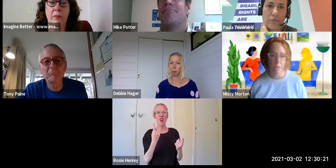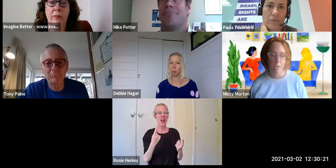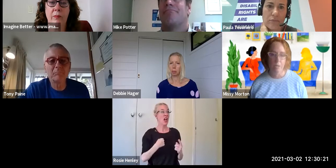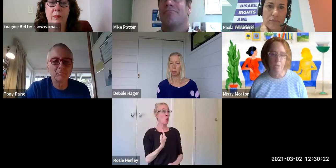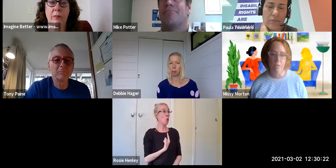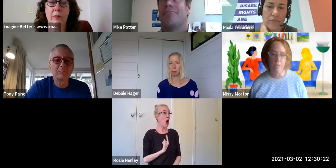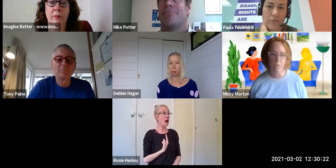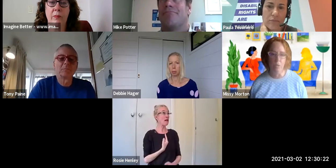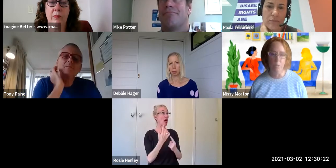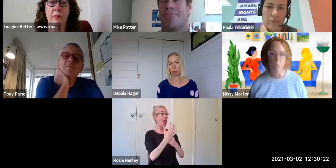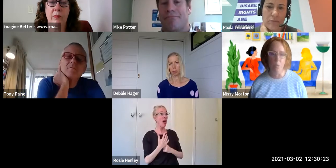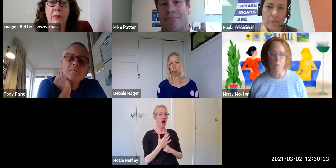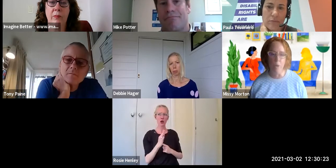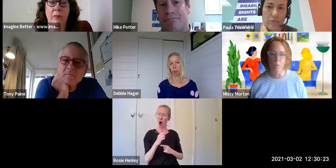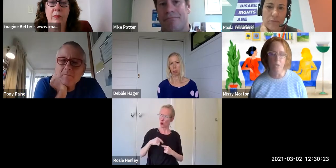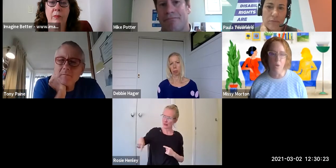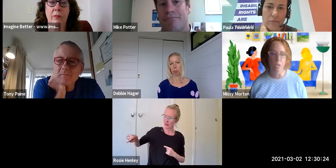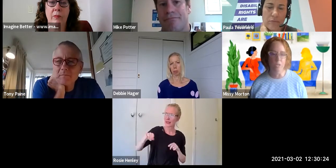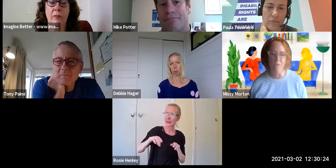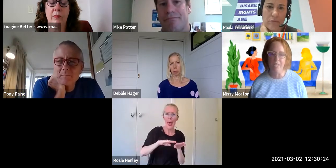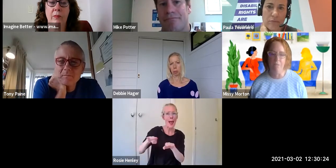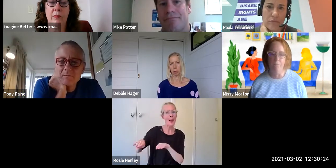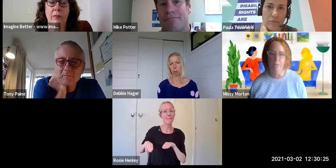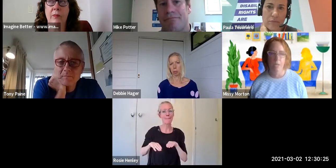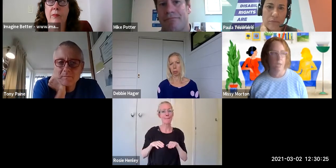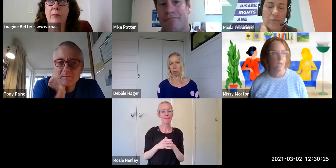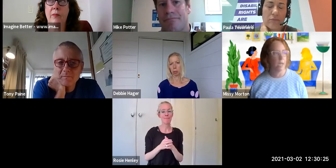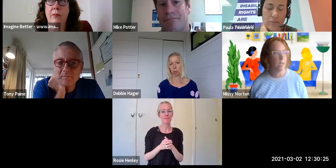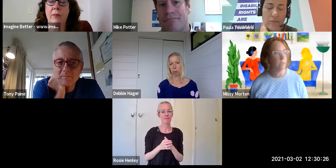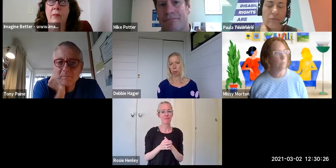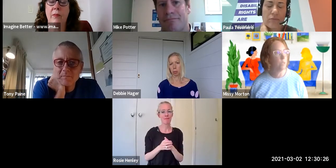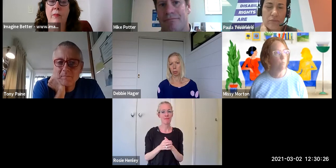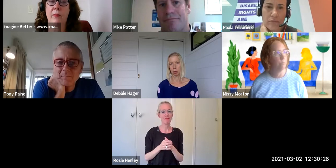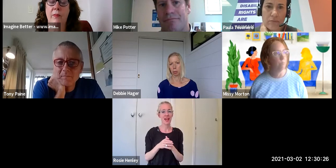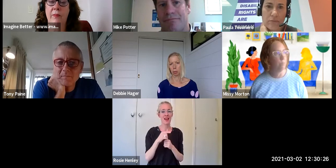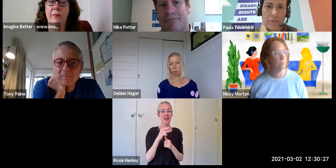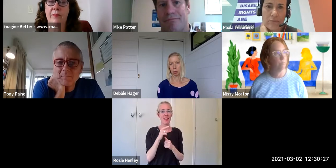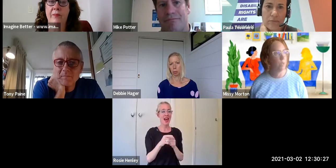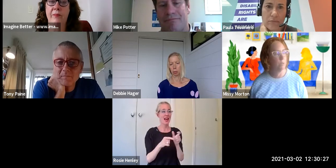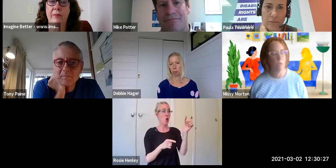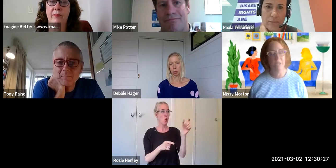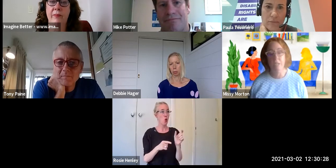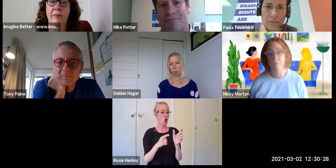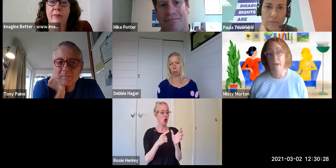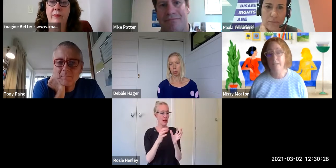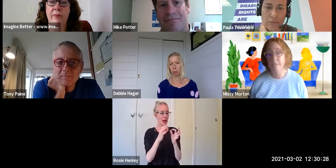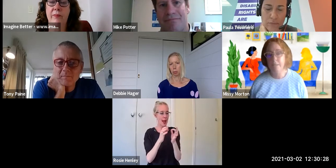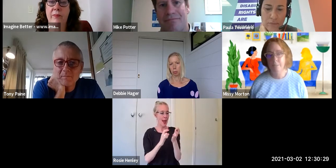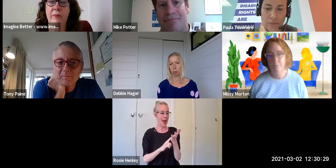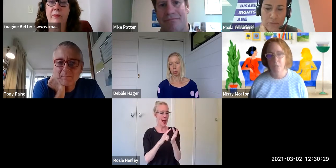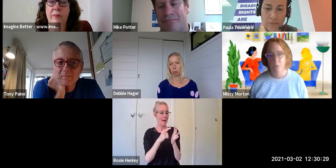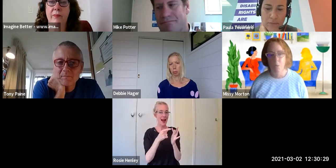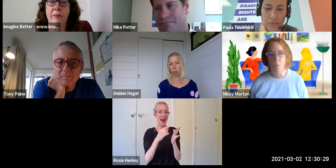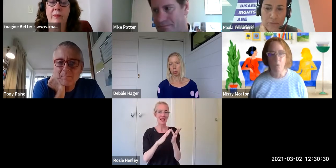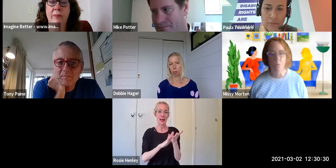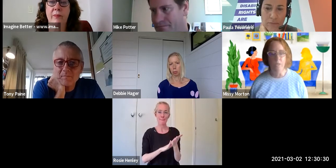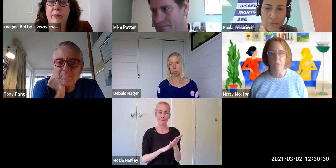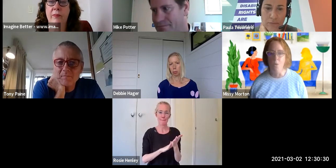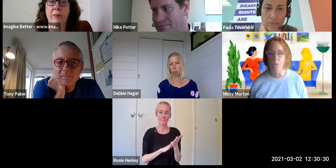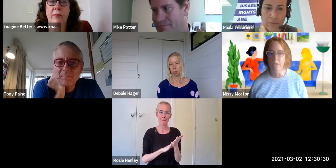So I think that's really important. Whether we call it domestic violence or we call it